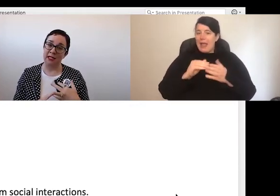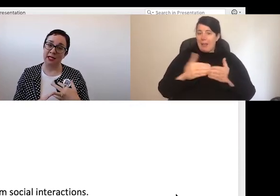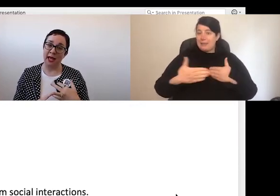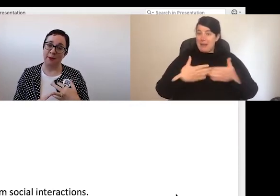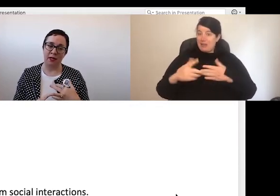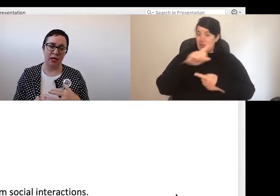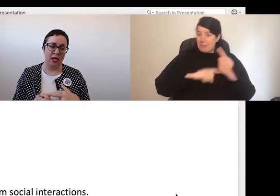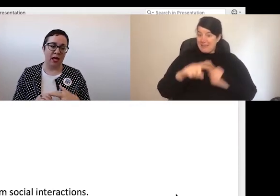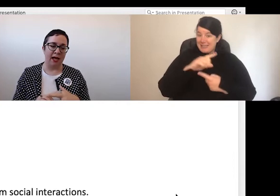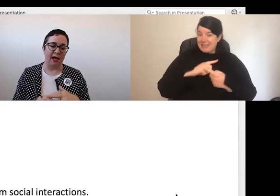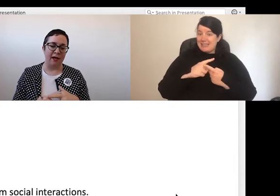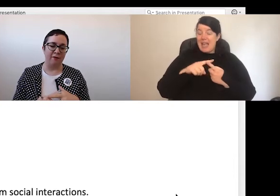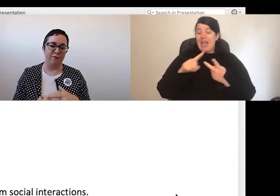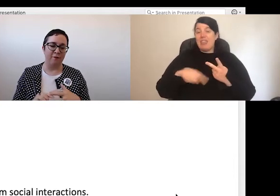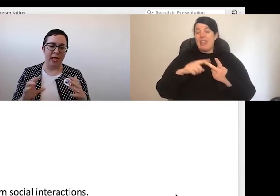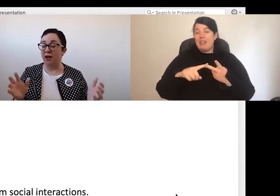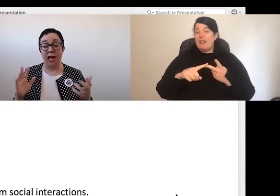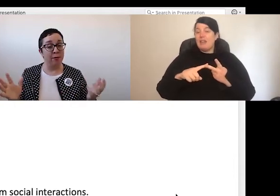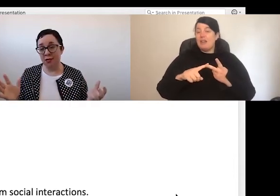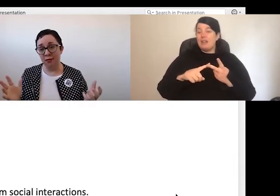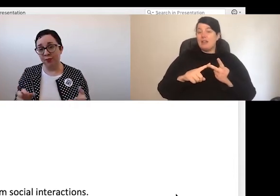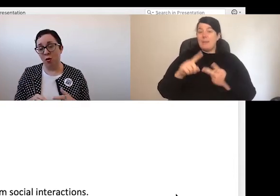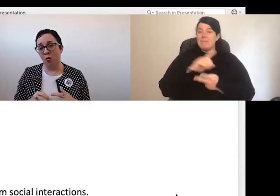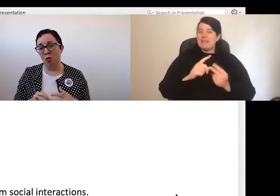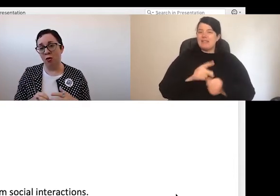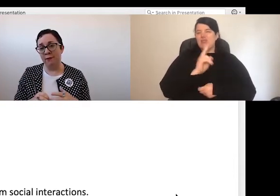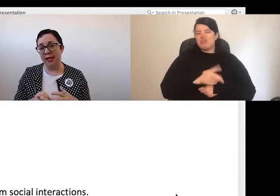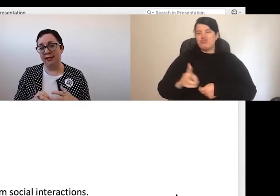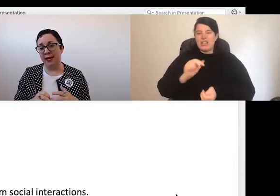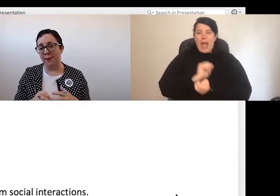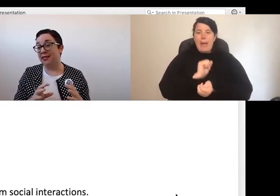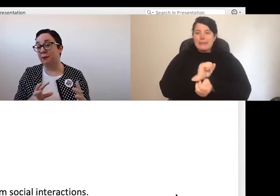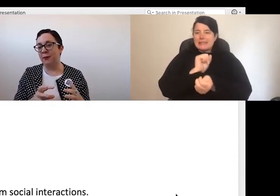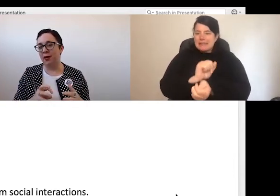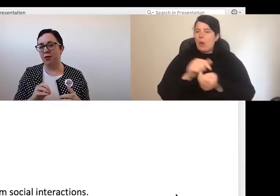that happen out of habit, or meetings that happen simply because